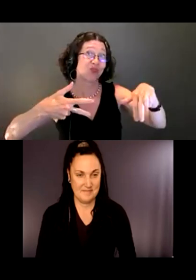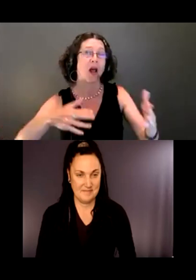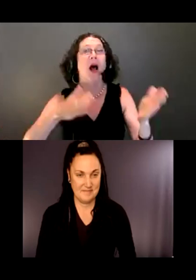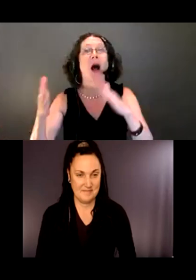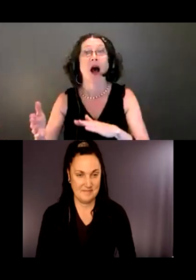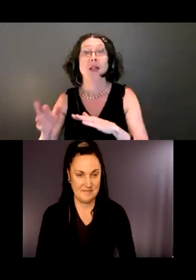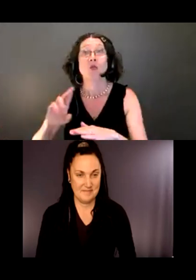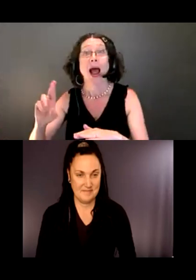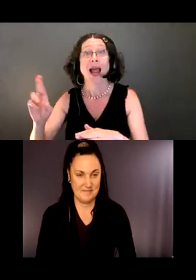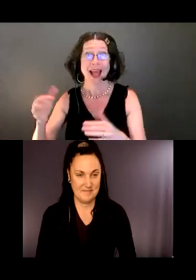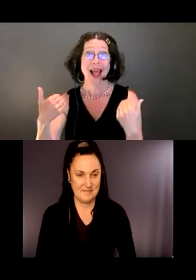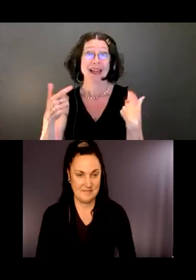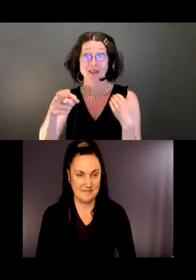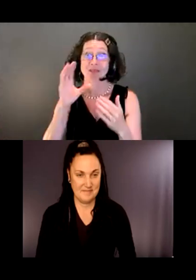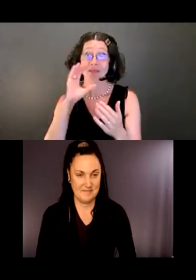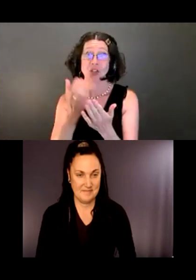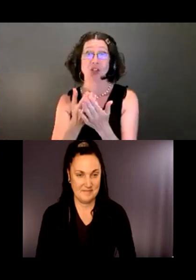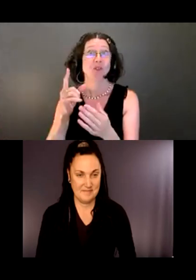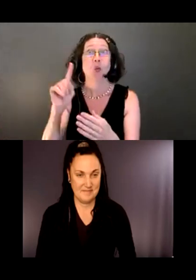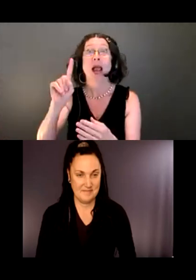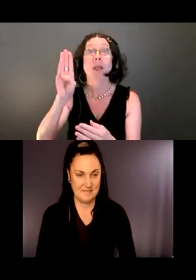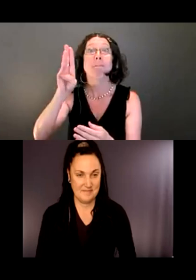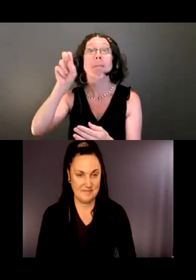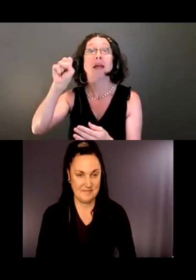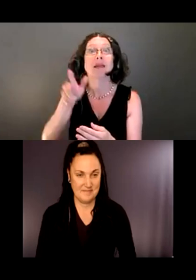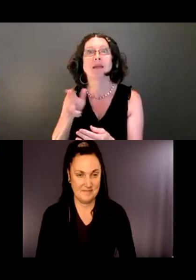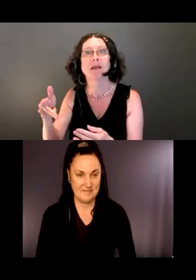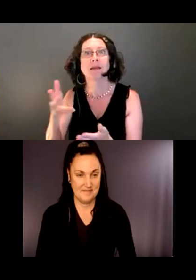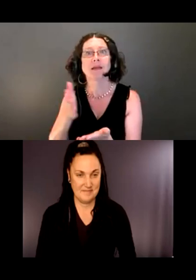So whether it's traiTrailhead Dt or something else, let us know